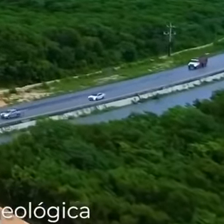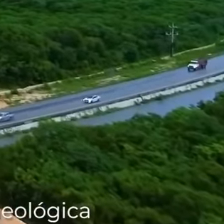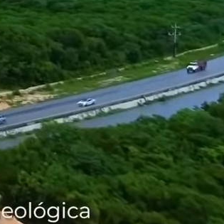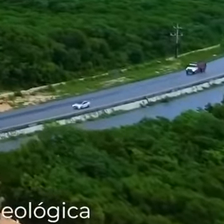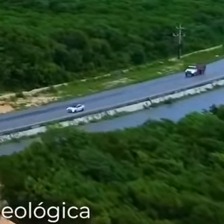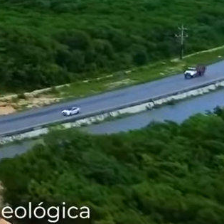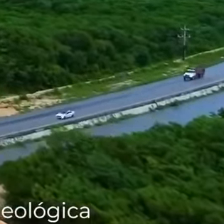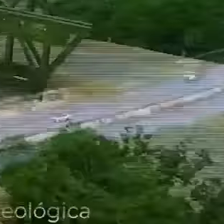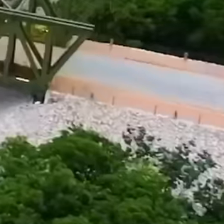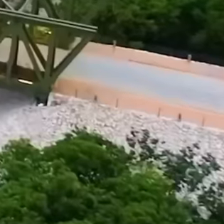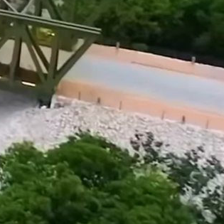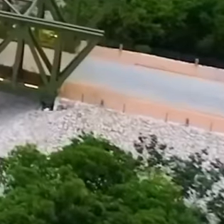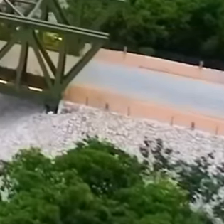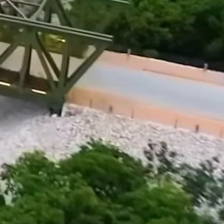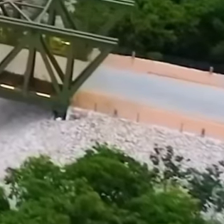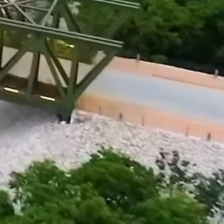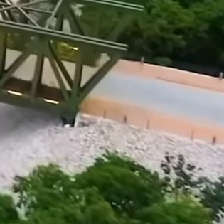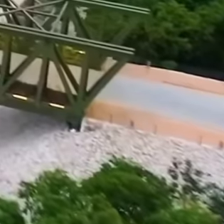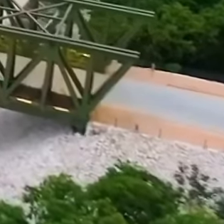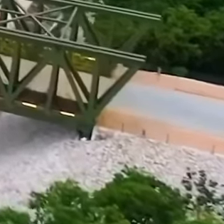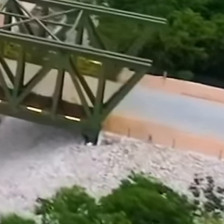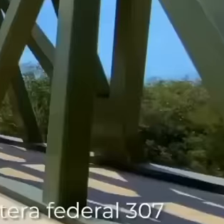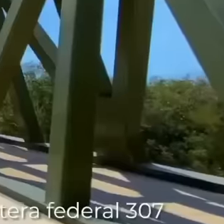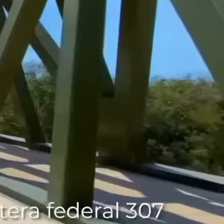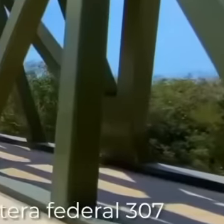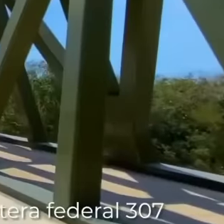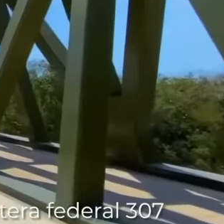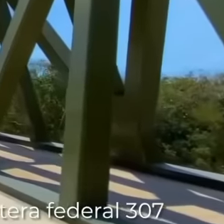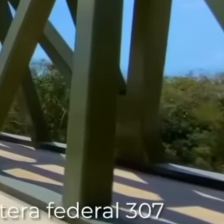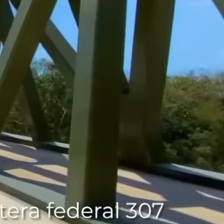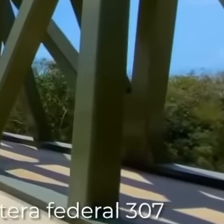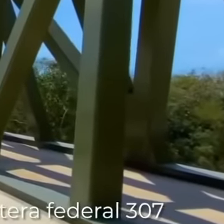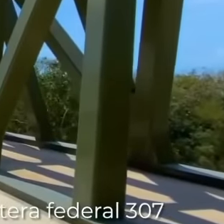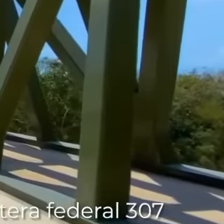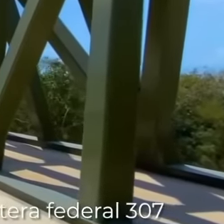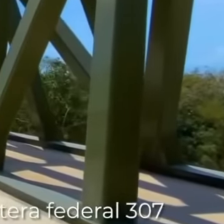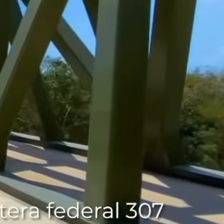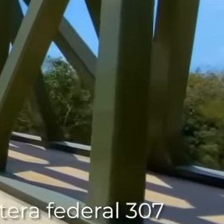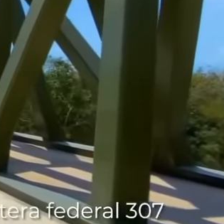the archaeological zone from the train station we built a bridge that passes over